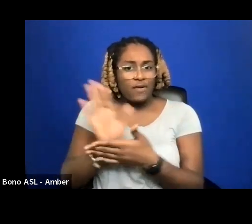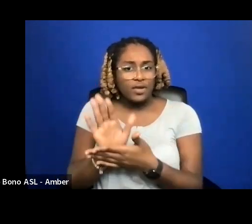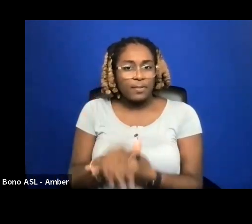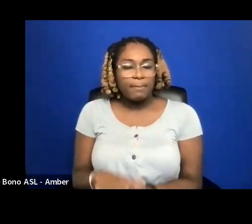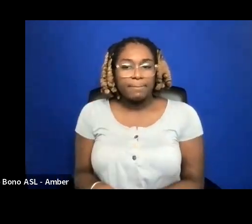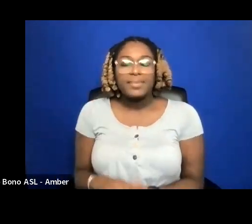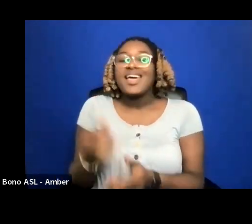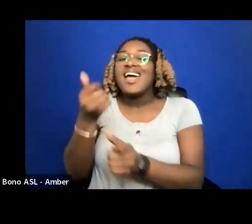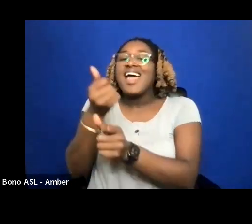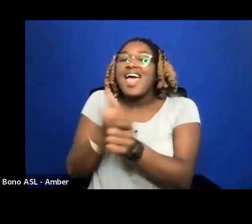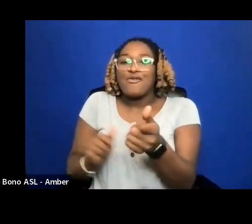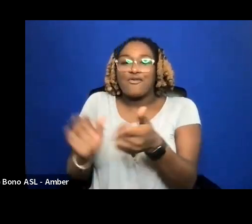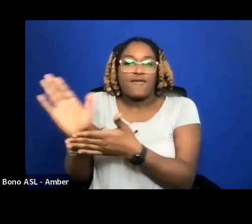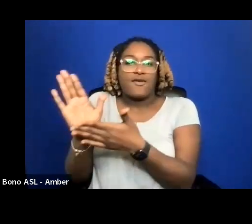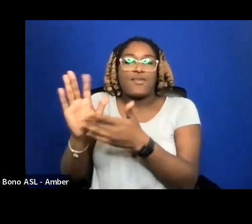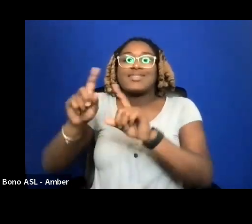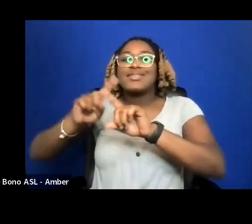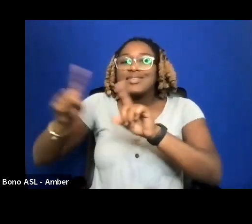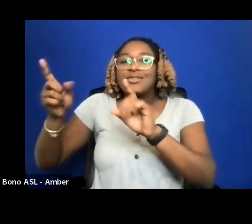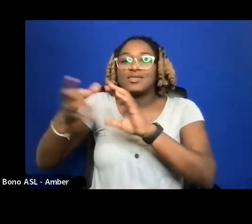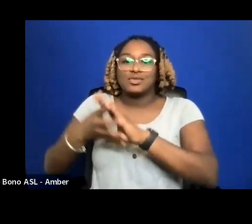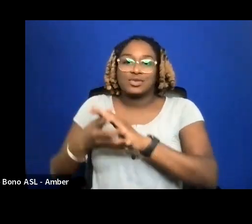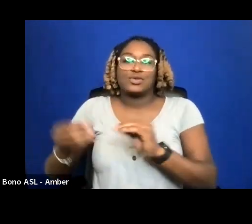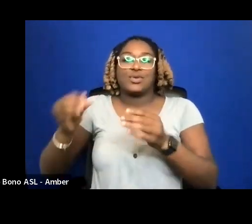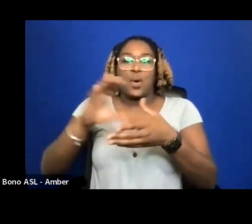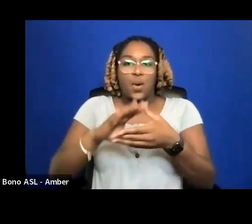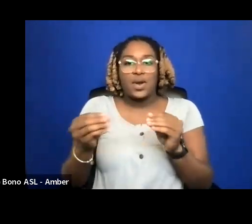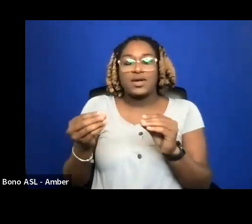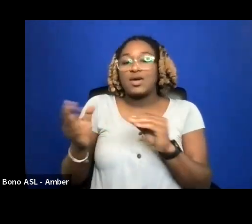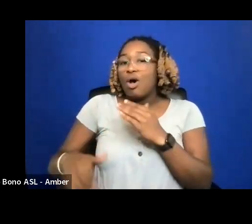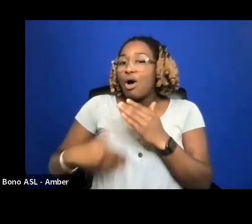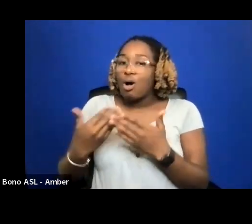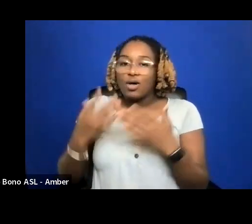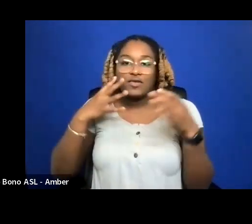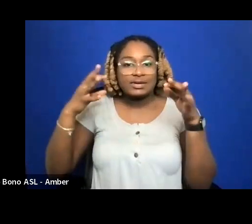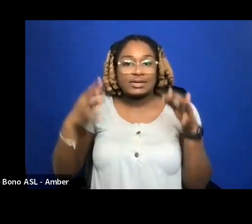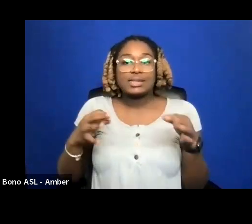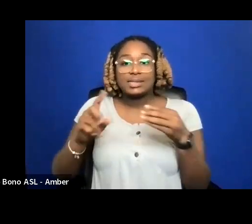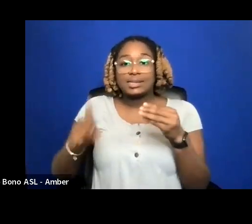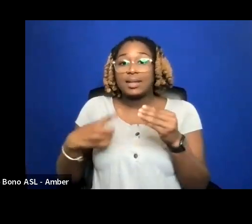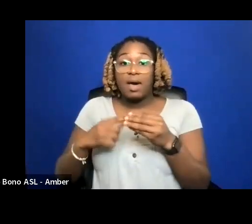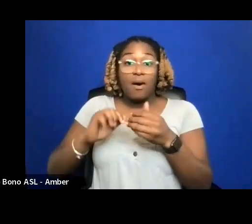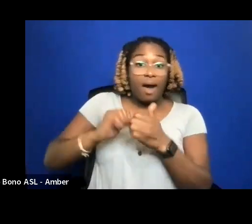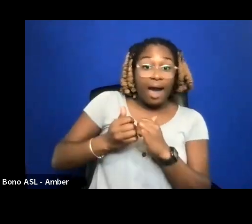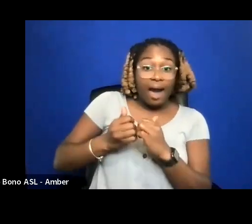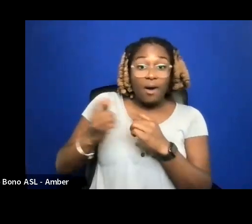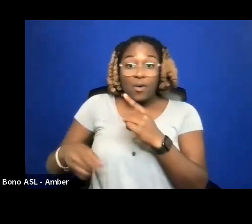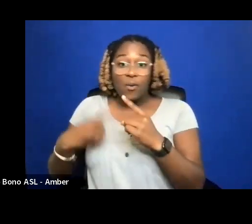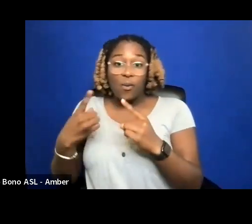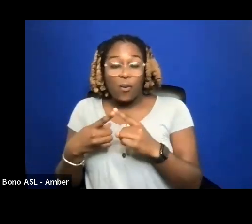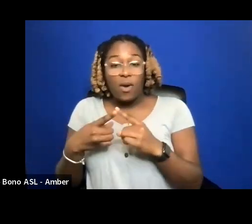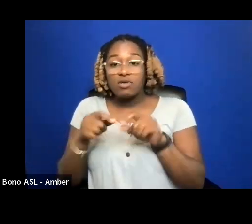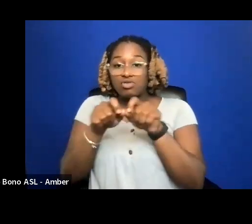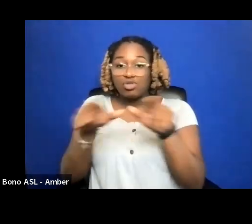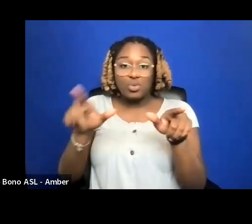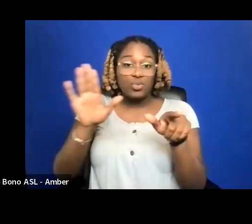ALL OF YOUR DECISIONS ABOUT HOW, WHEN AND WHY TO DISTRIBUTE YOUR FILM WILL BE BASED ON WHAT YOUR